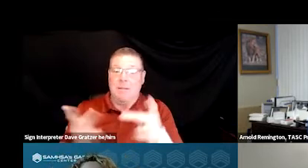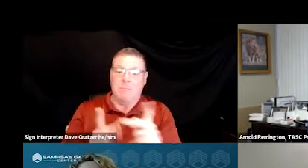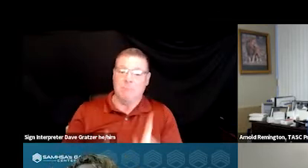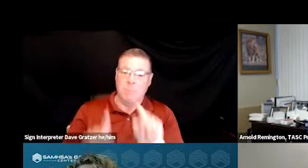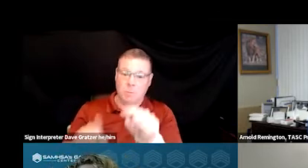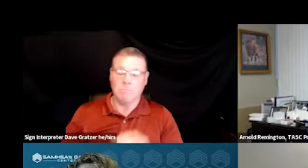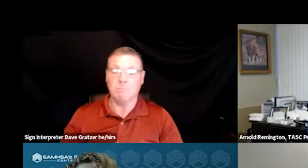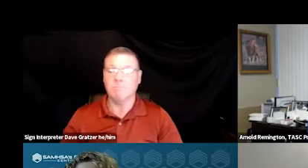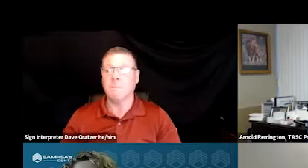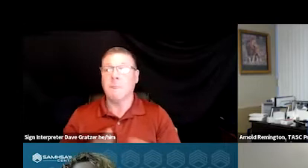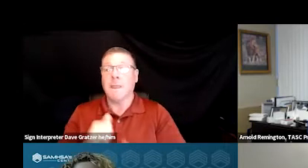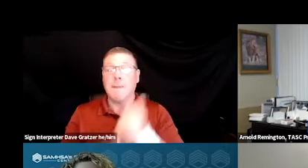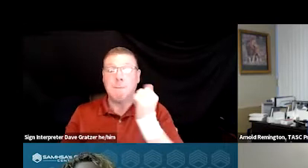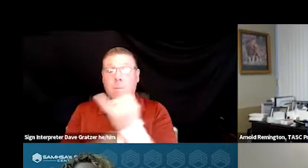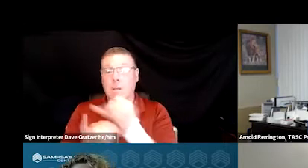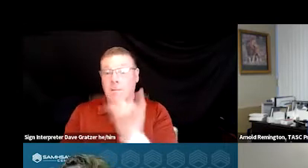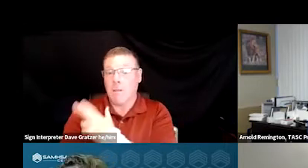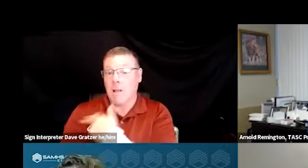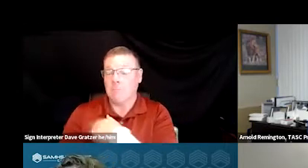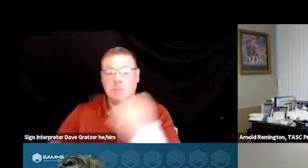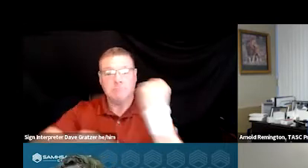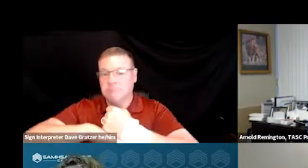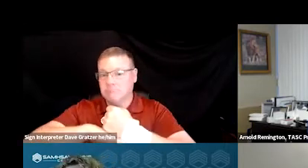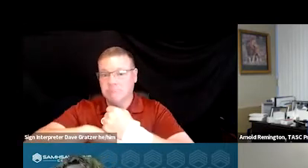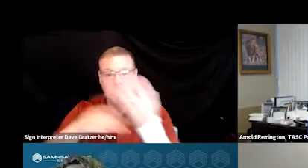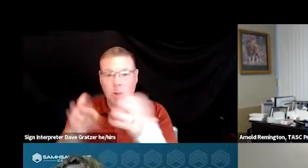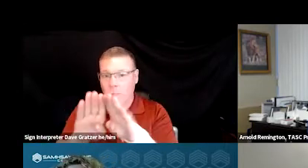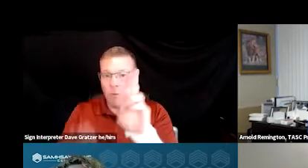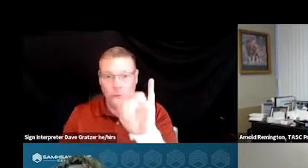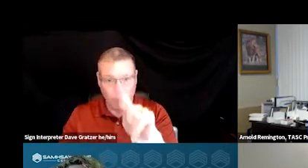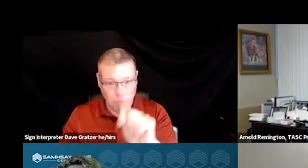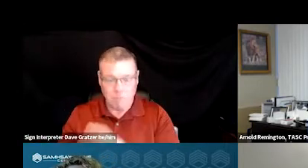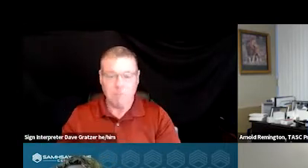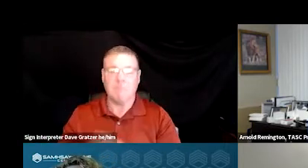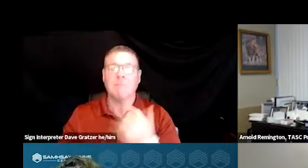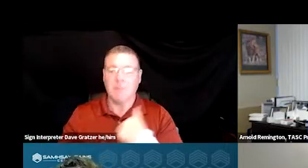most of our independent hospitals shut down their units. And so we were really struggling.